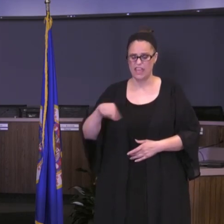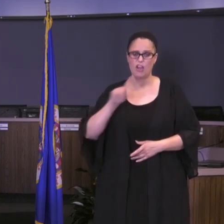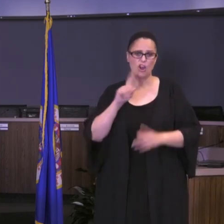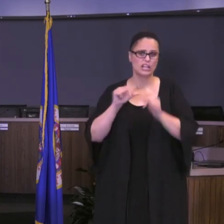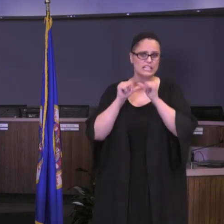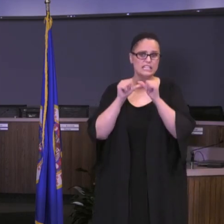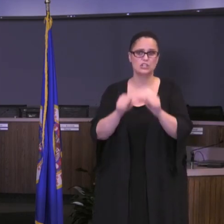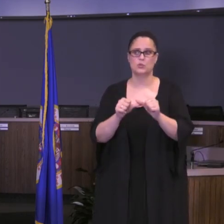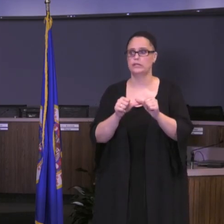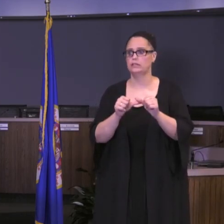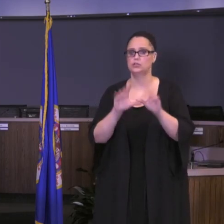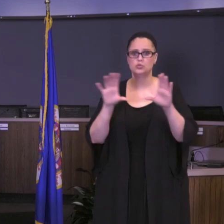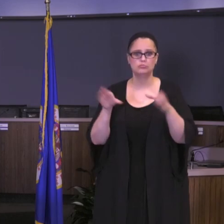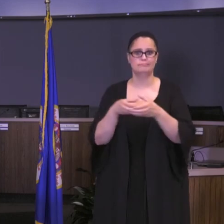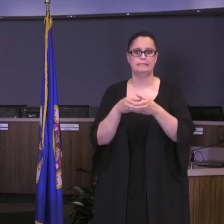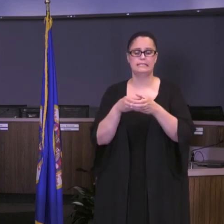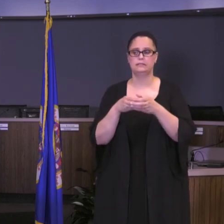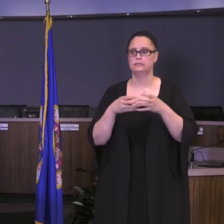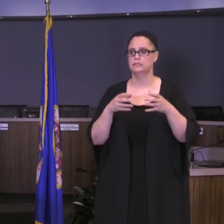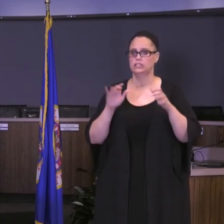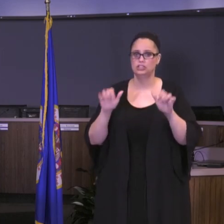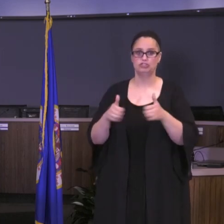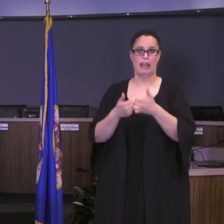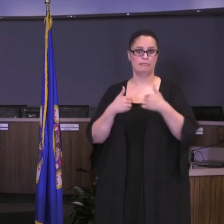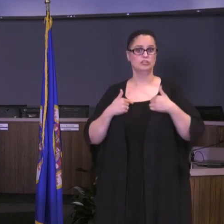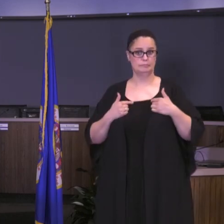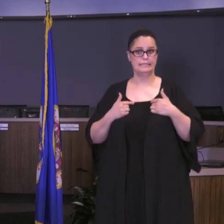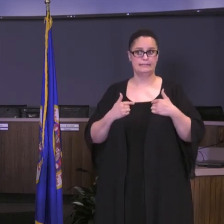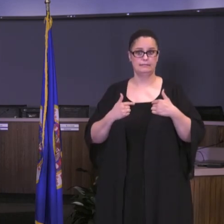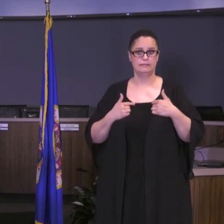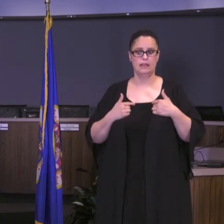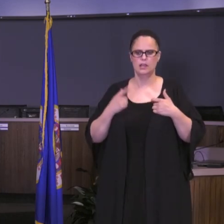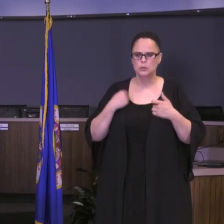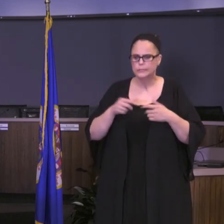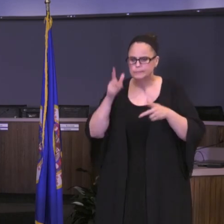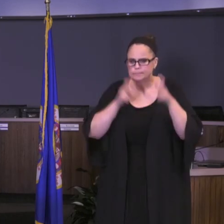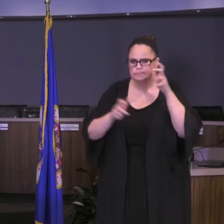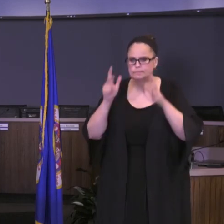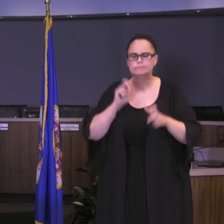me, and we continue to take in additional feedback that we've gained from all of our stakeholders.